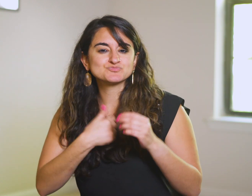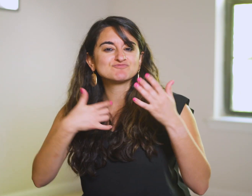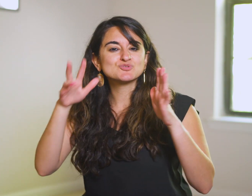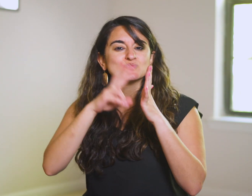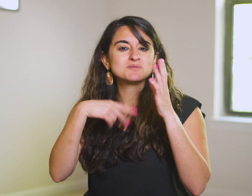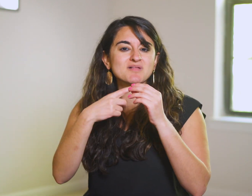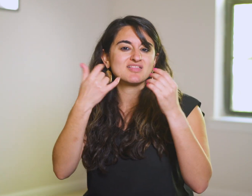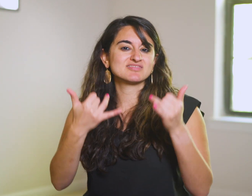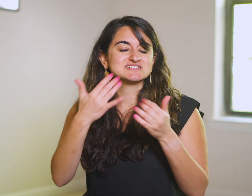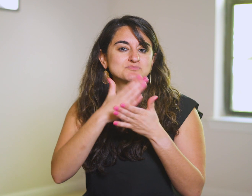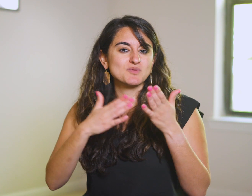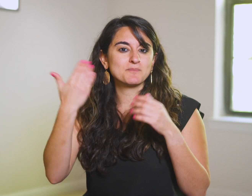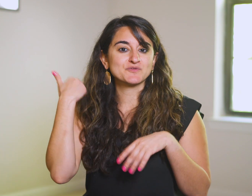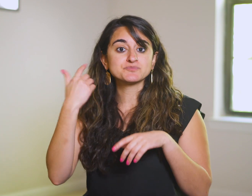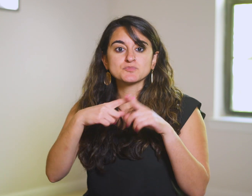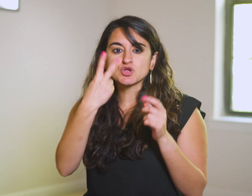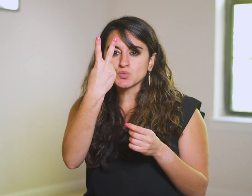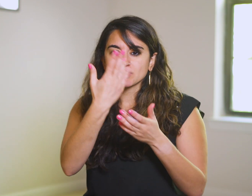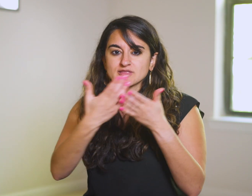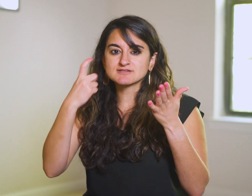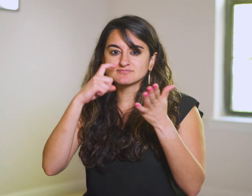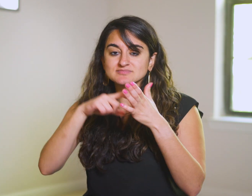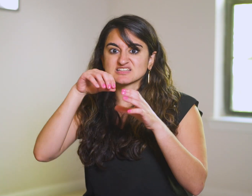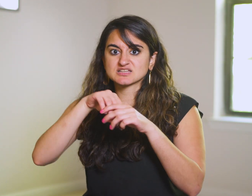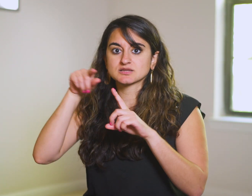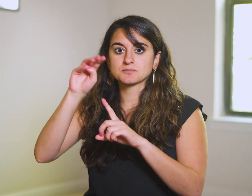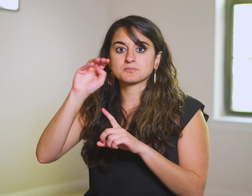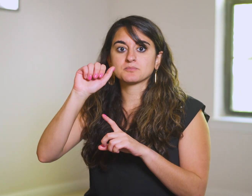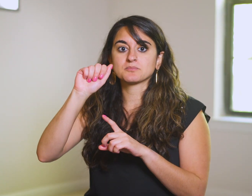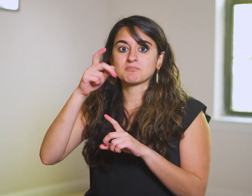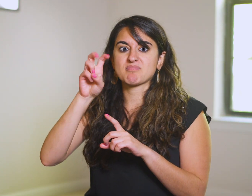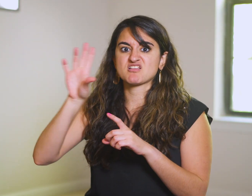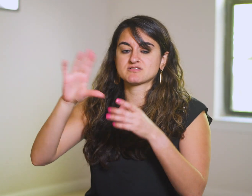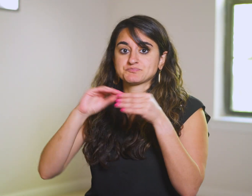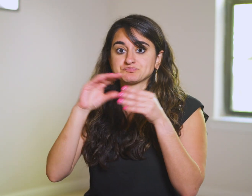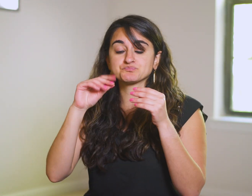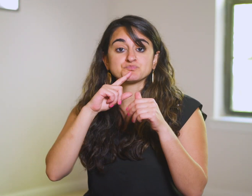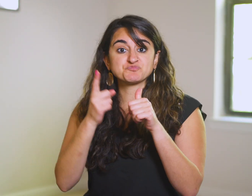We’ve read about this scene before, but there are two things worth noting in Matthew’s account.